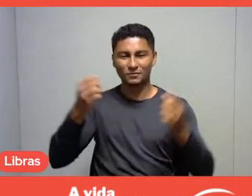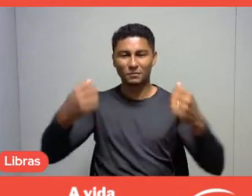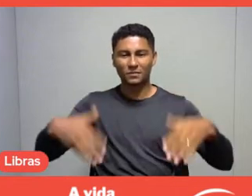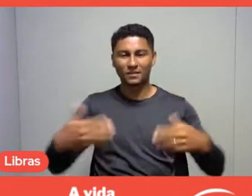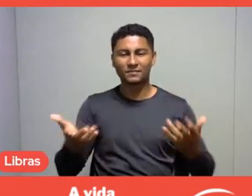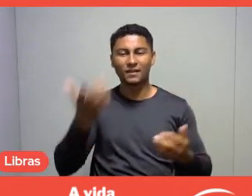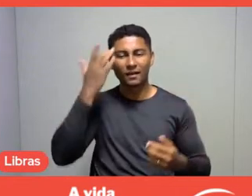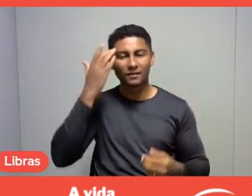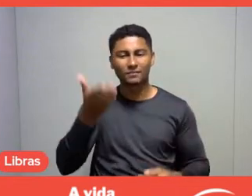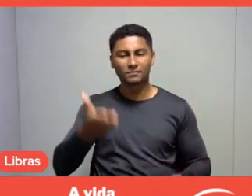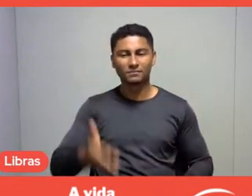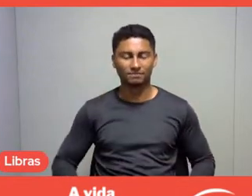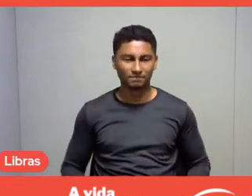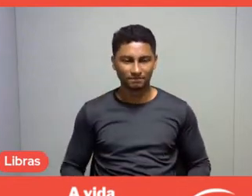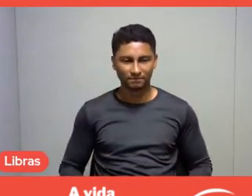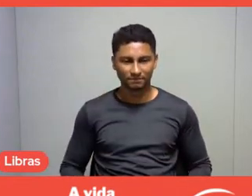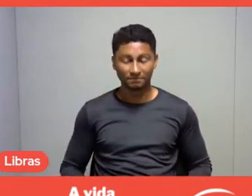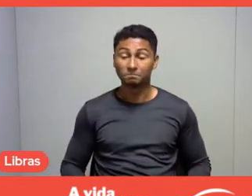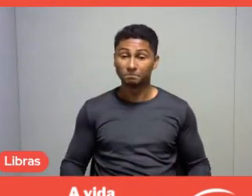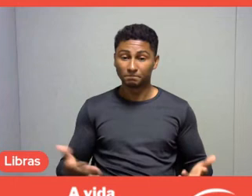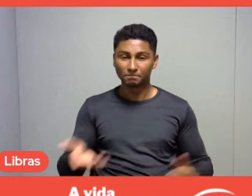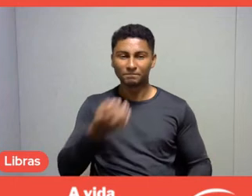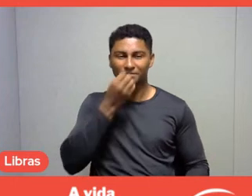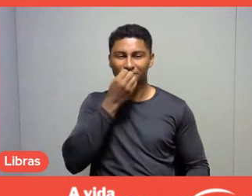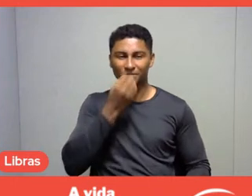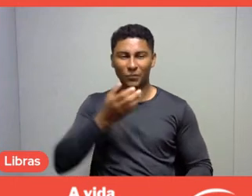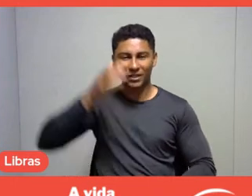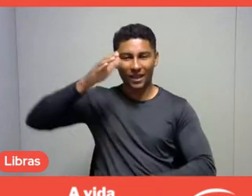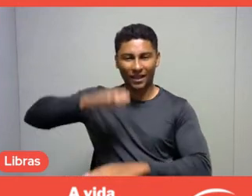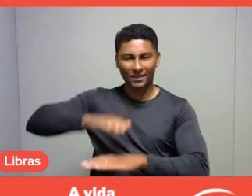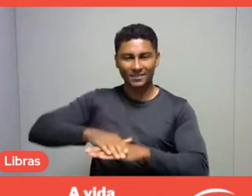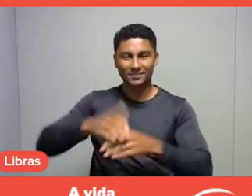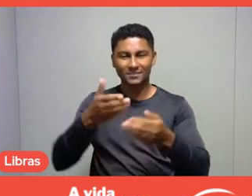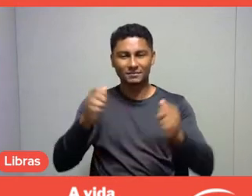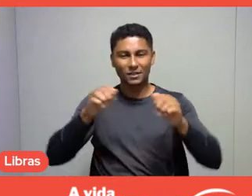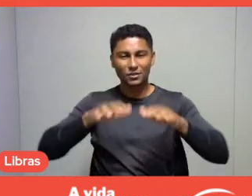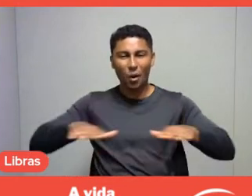Well, good afternoon to all the people who are watching us on this livestream.